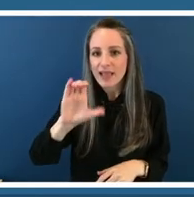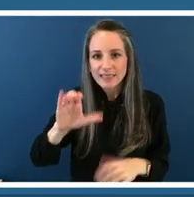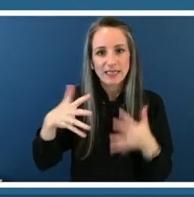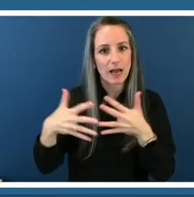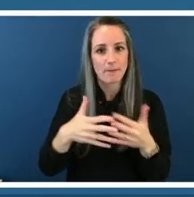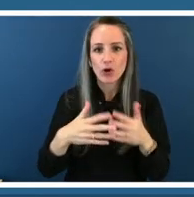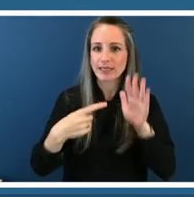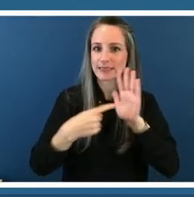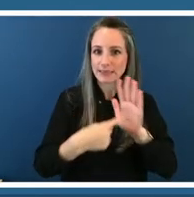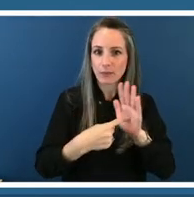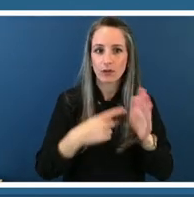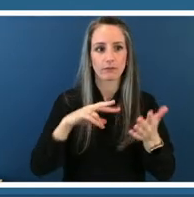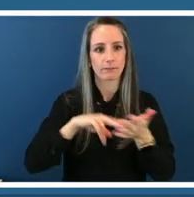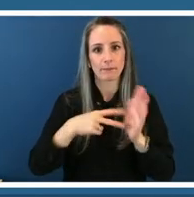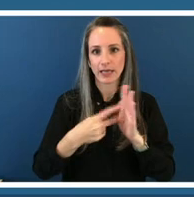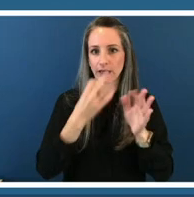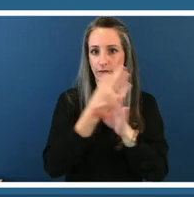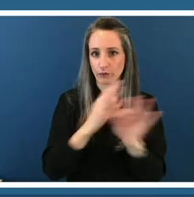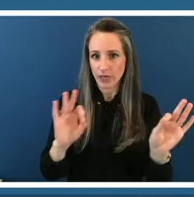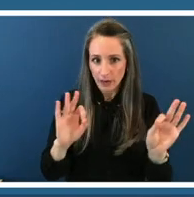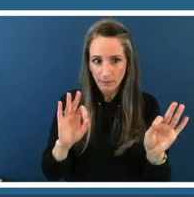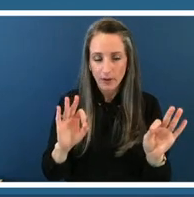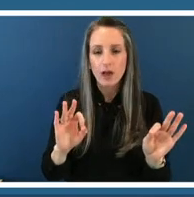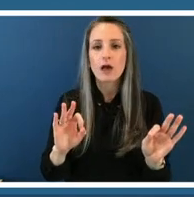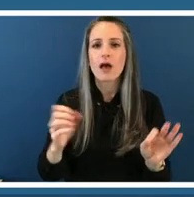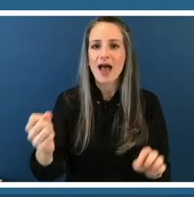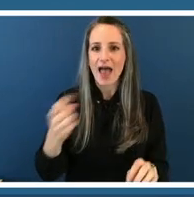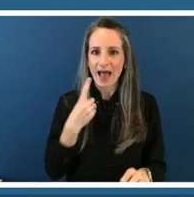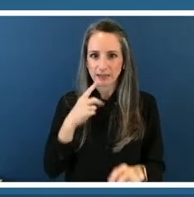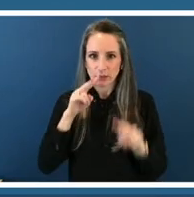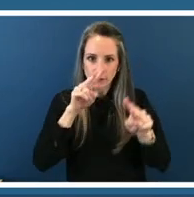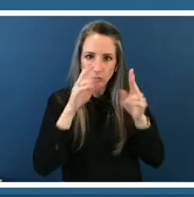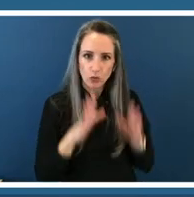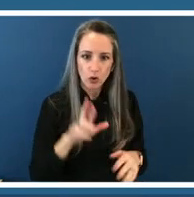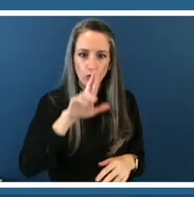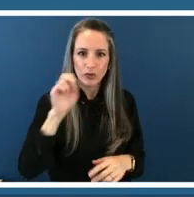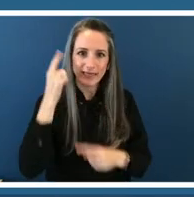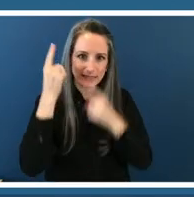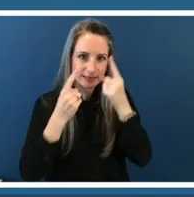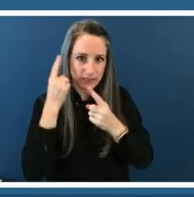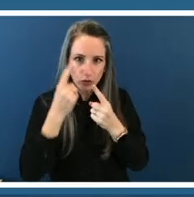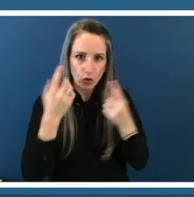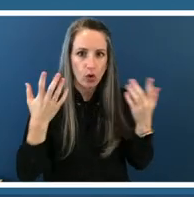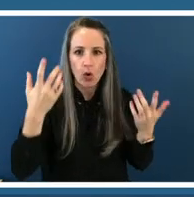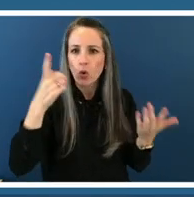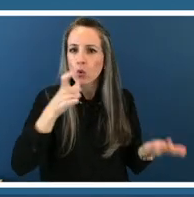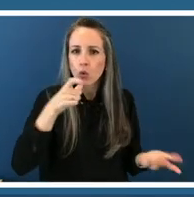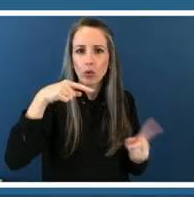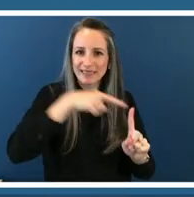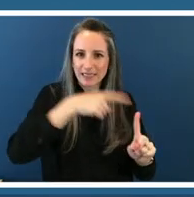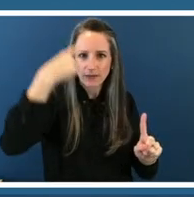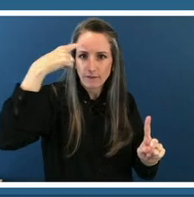consider who democracy is for who has the right to freedom